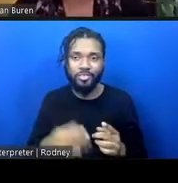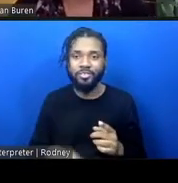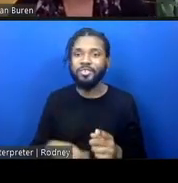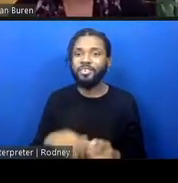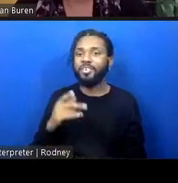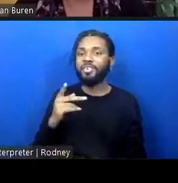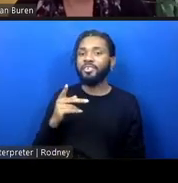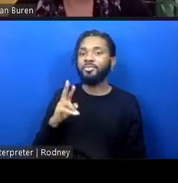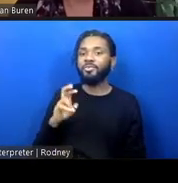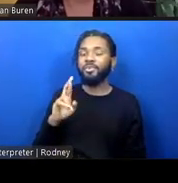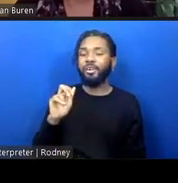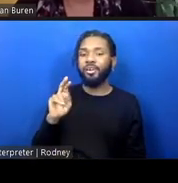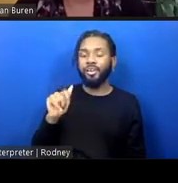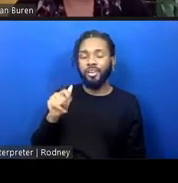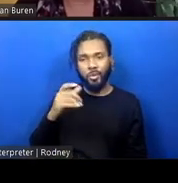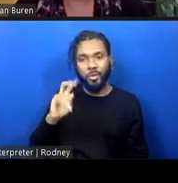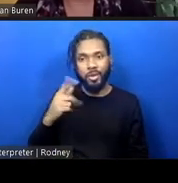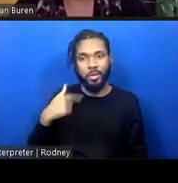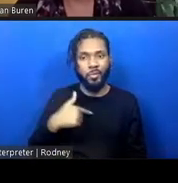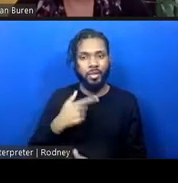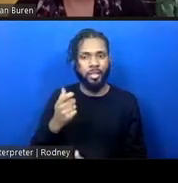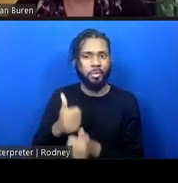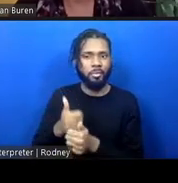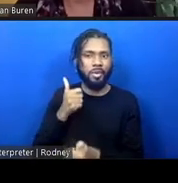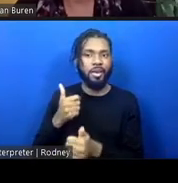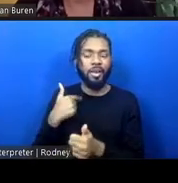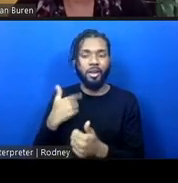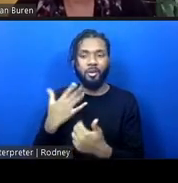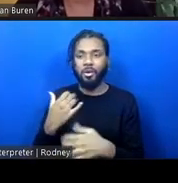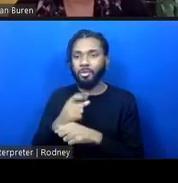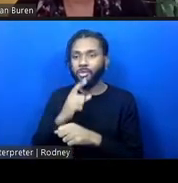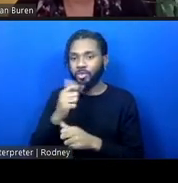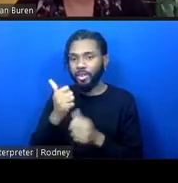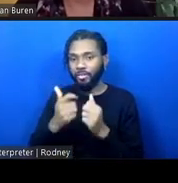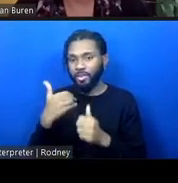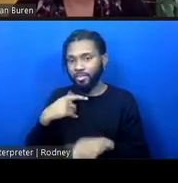I want to make sure everybody gets their time to introduce their own projects